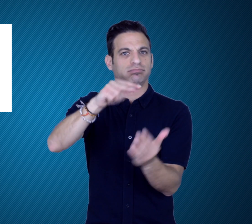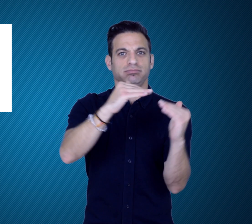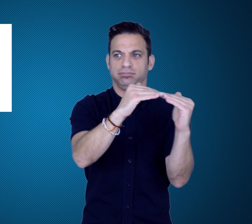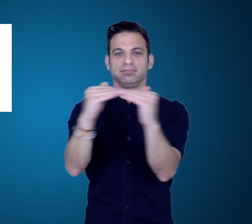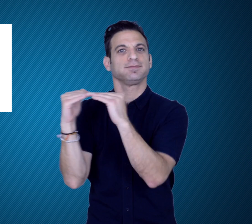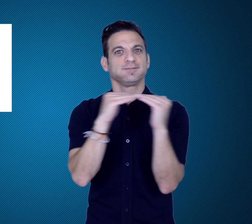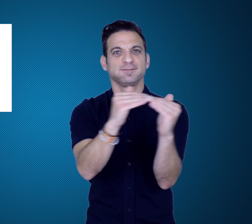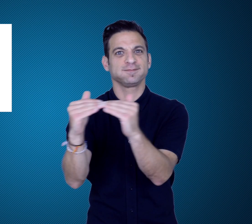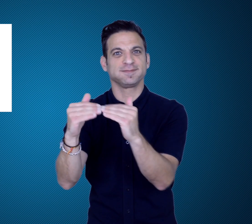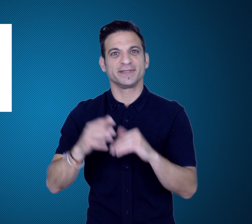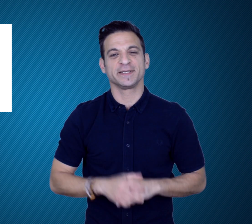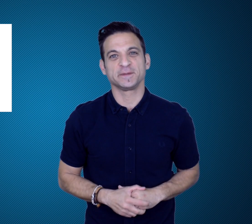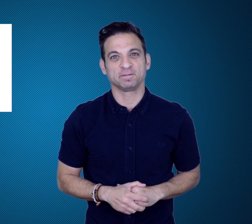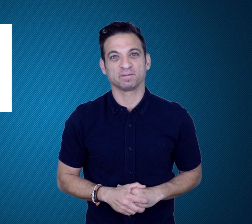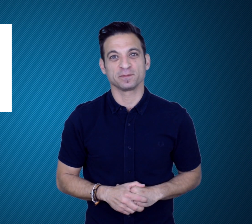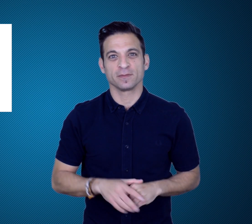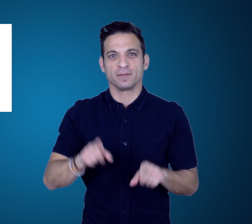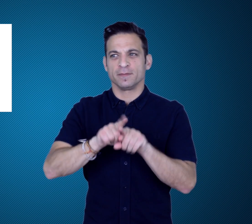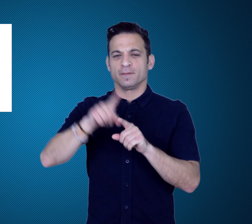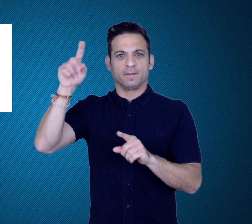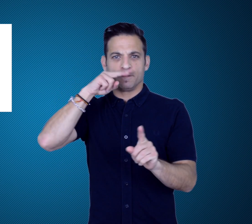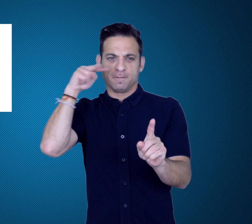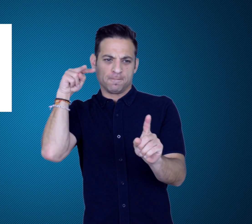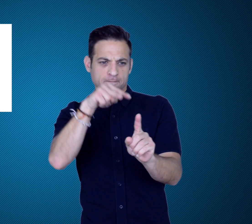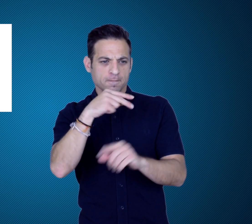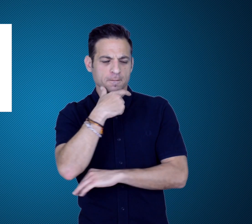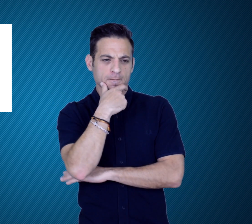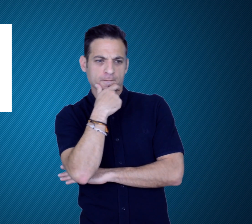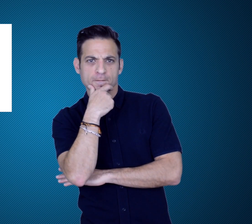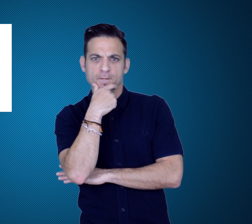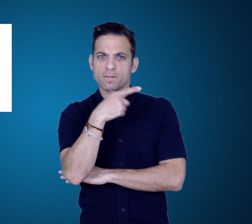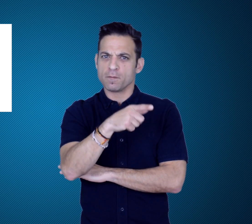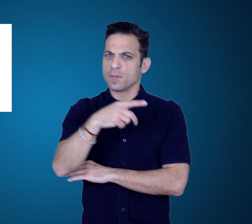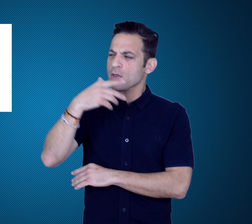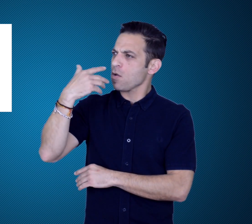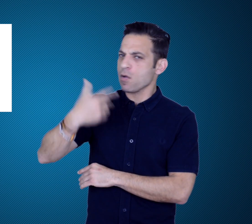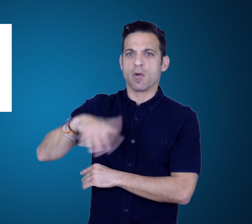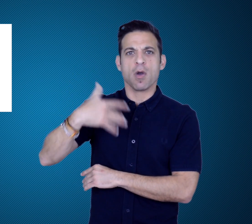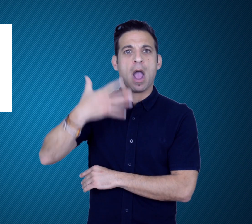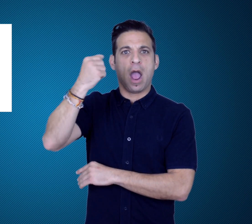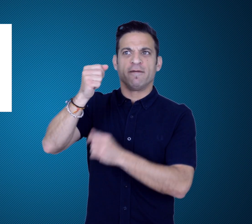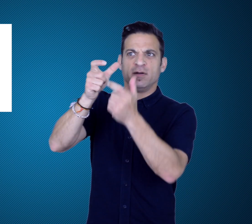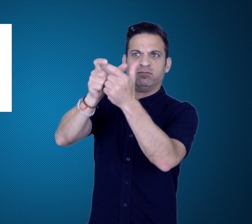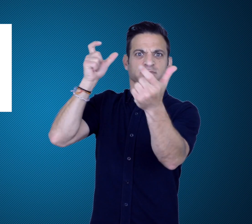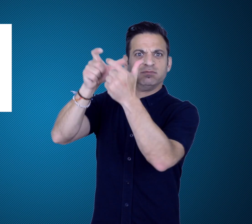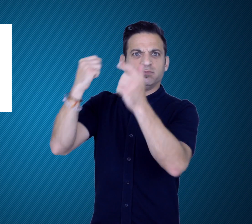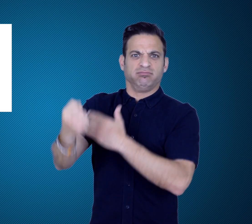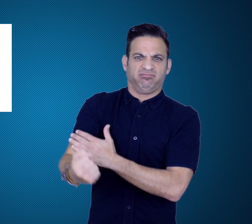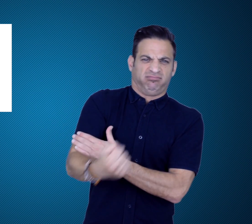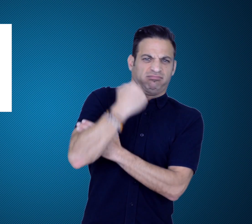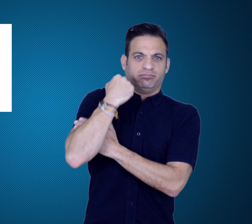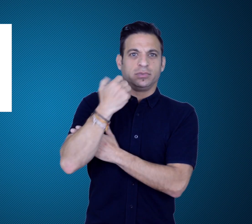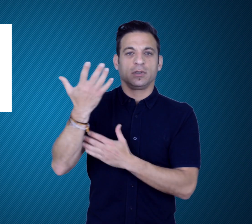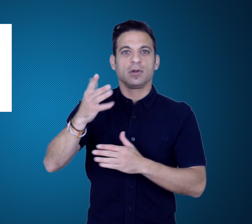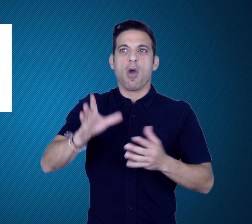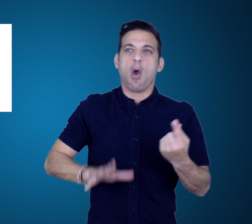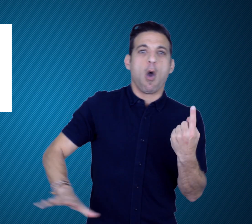on par with elite sports like the Olympics and the Paralympics.